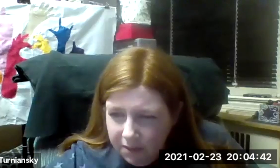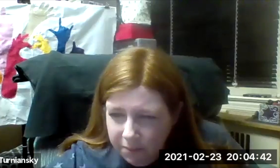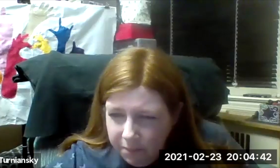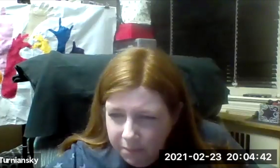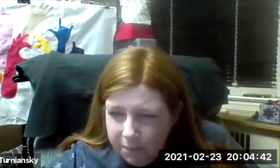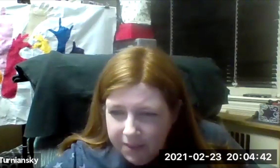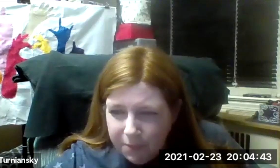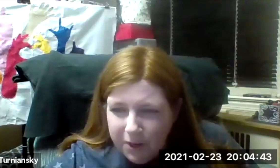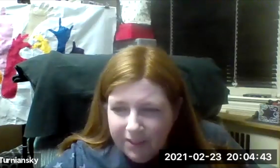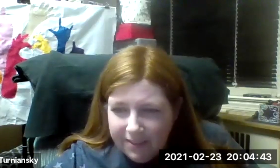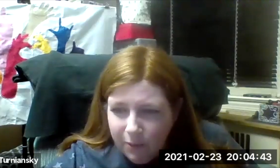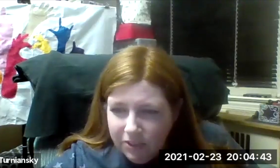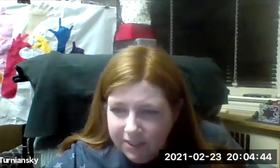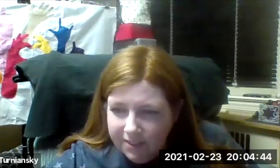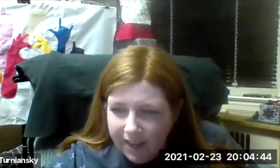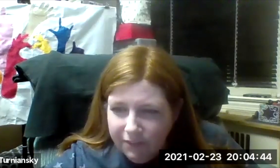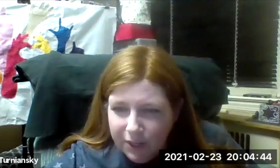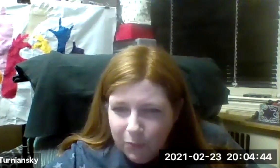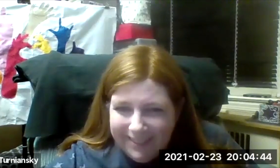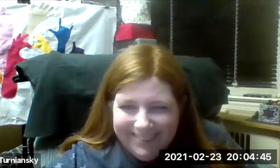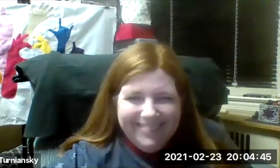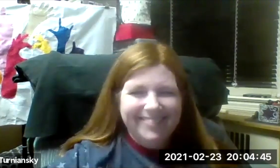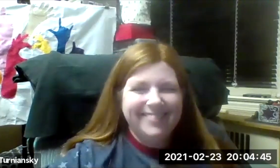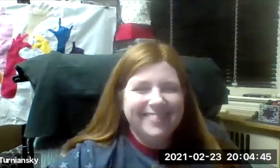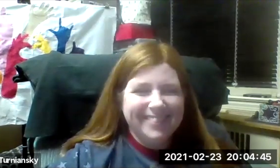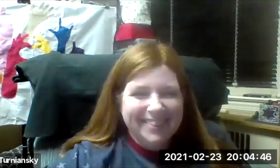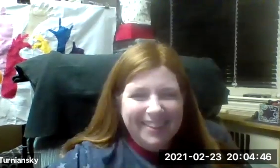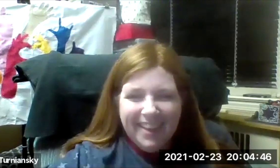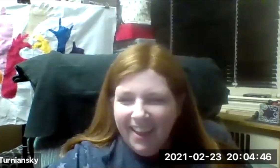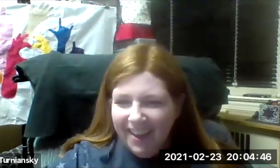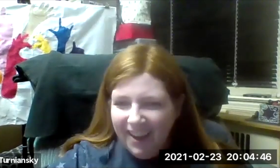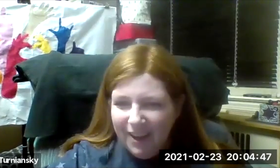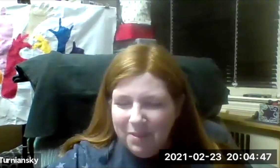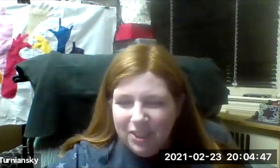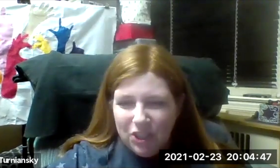Maybe this could be our last question because it's kind of a good one.